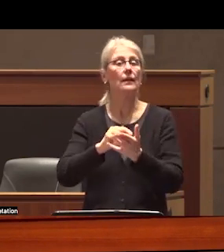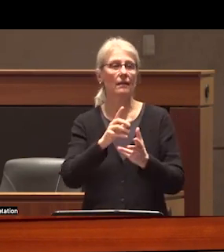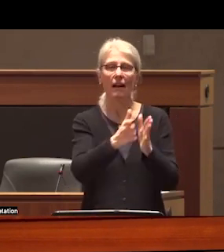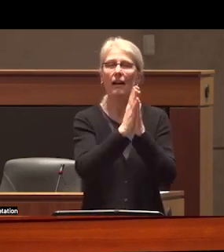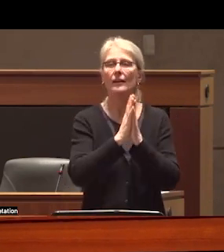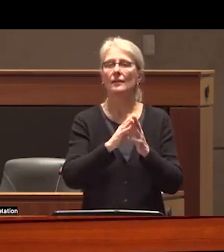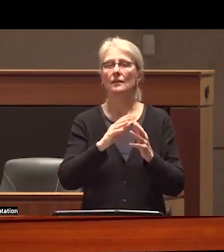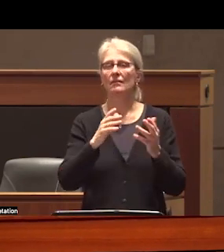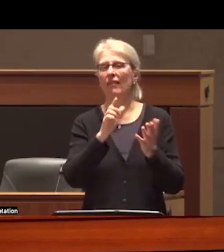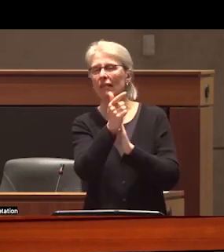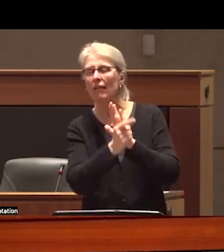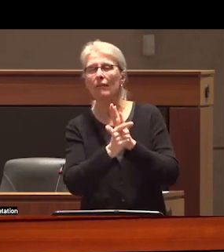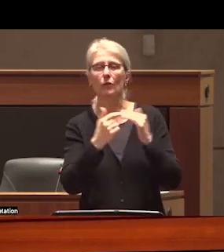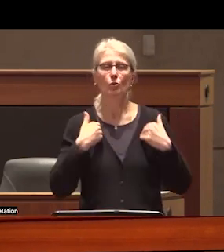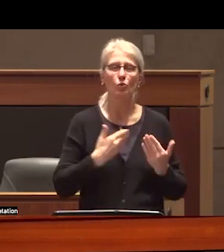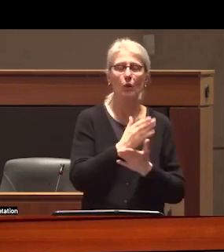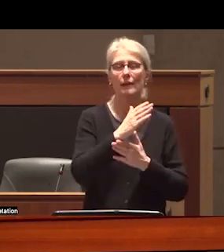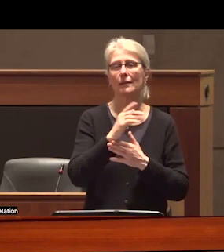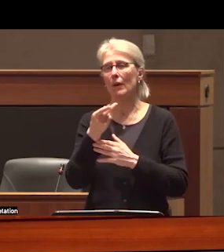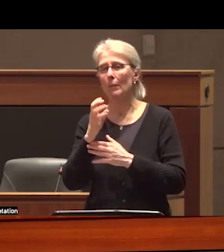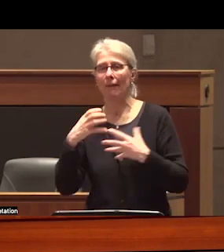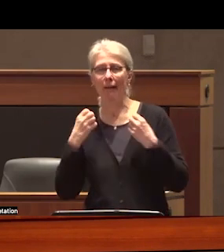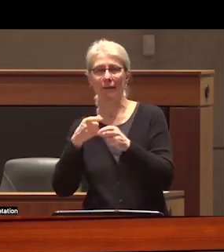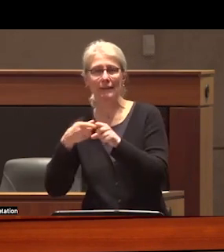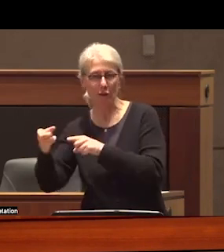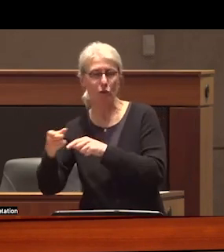human rights Public Health sectors and it is informed by the expertise of people who use